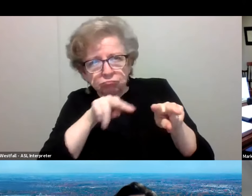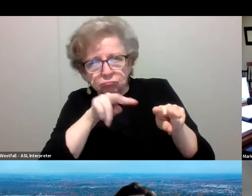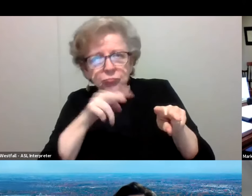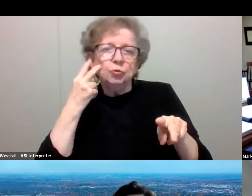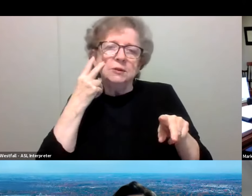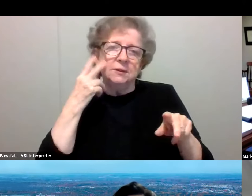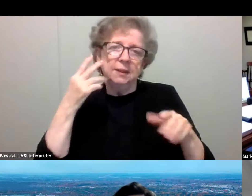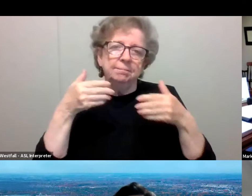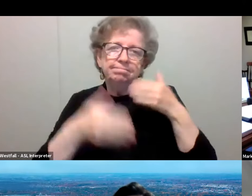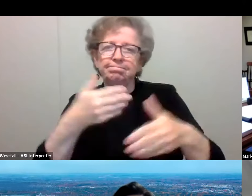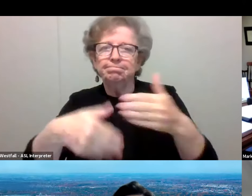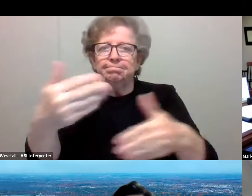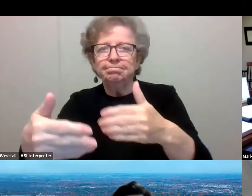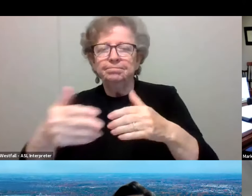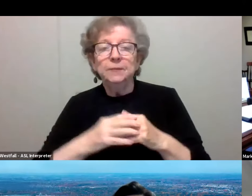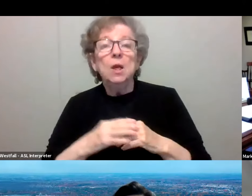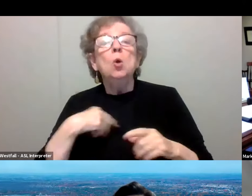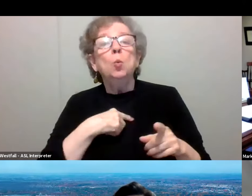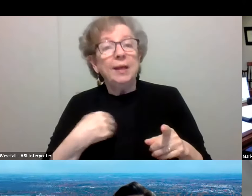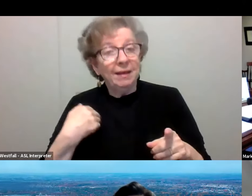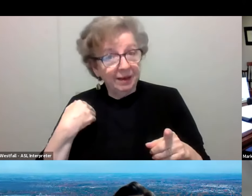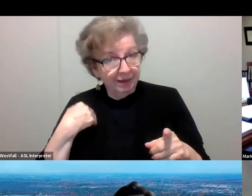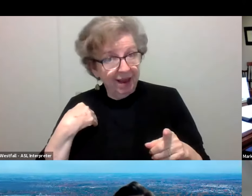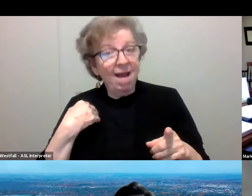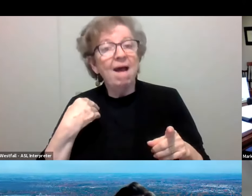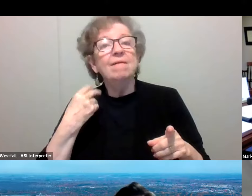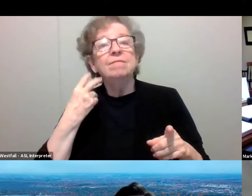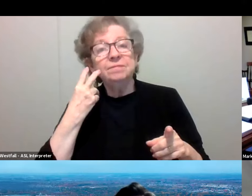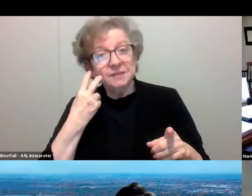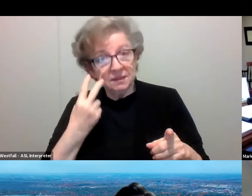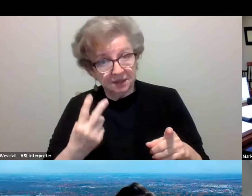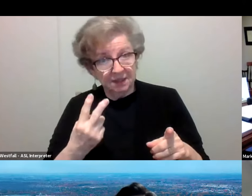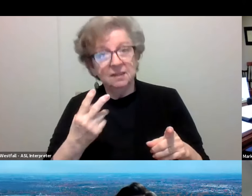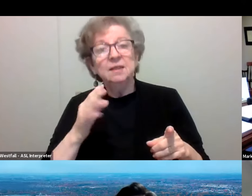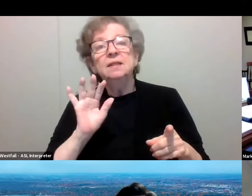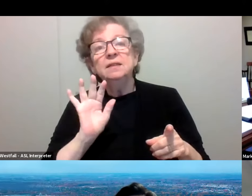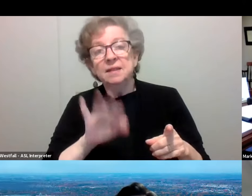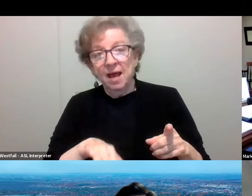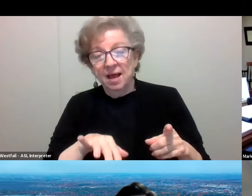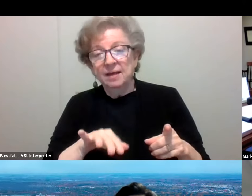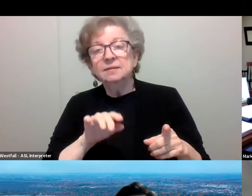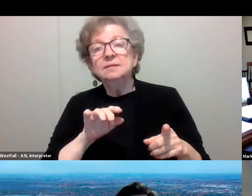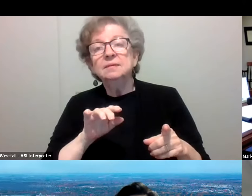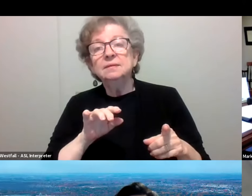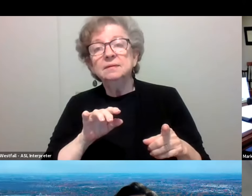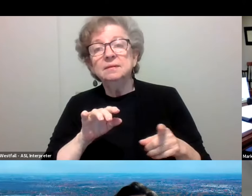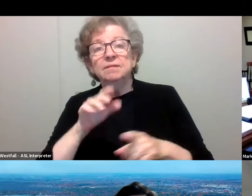And, you know, we have seen, the cases have been, in vaccinated individuals,